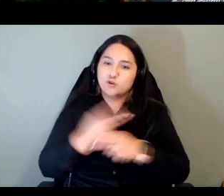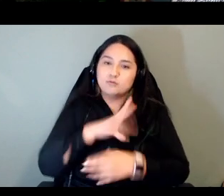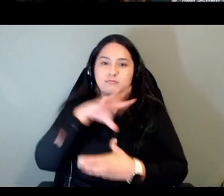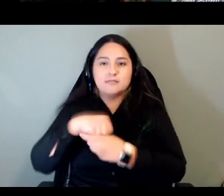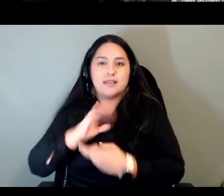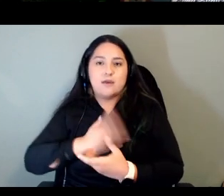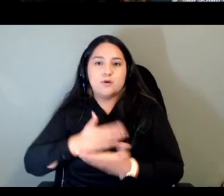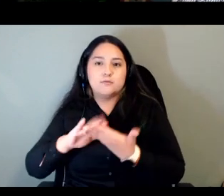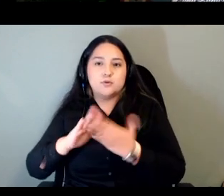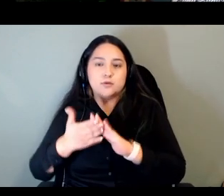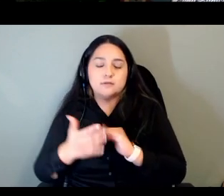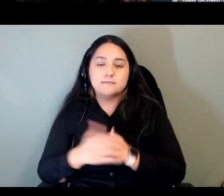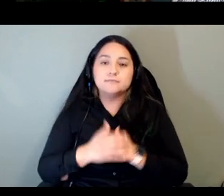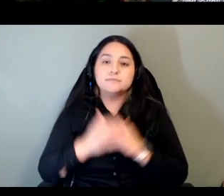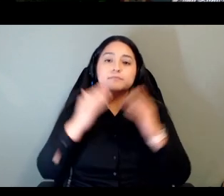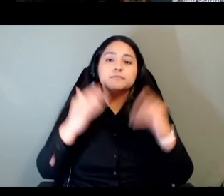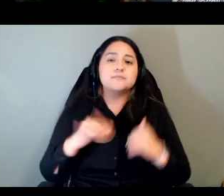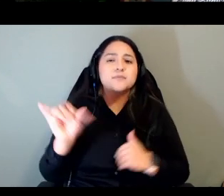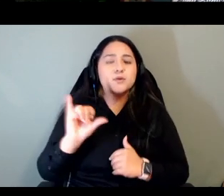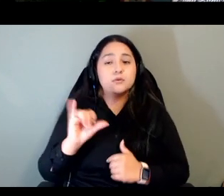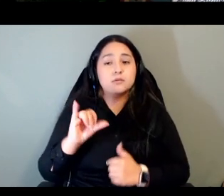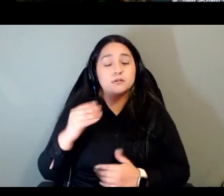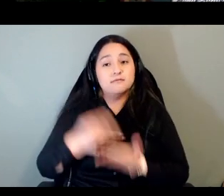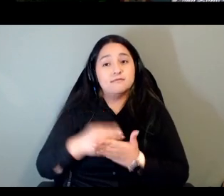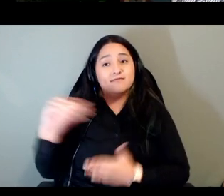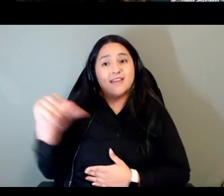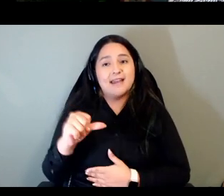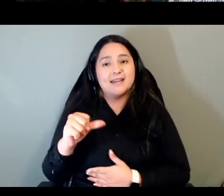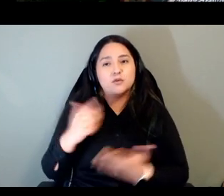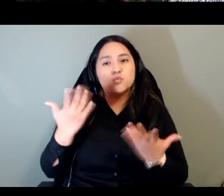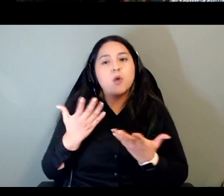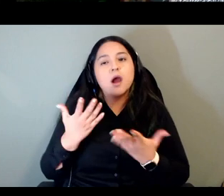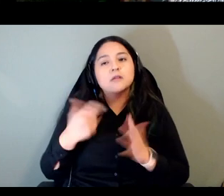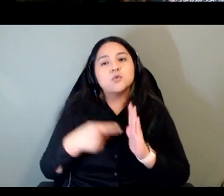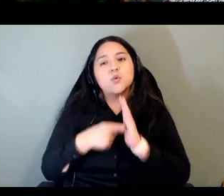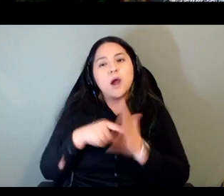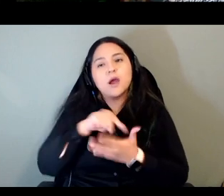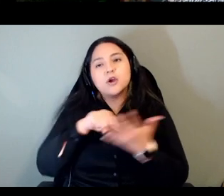are the parameters of the grant or the funding what is required at the end of the grant or